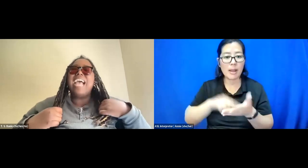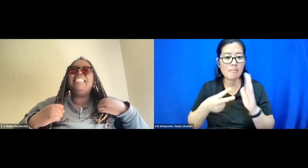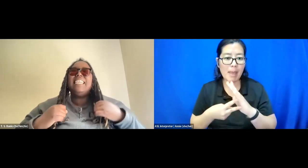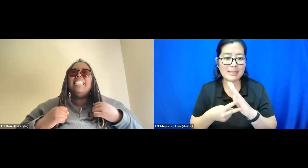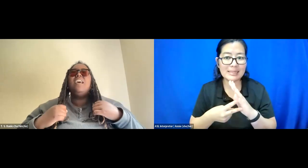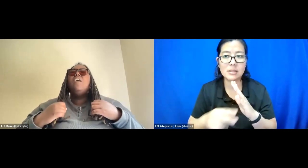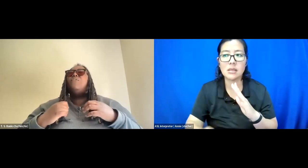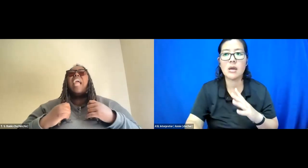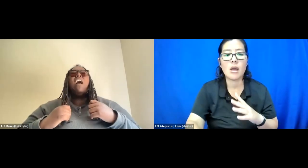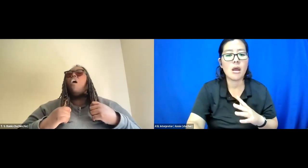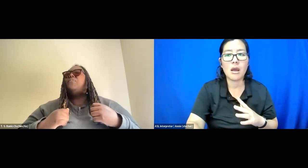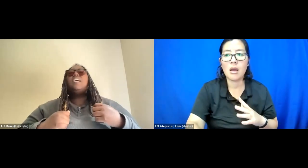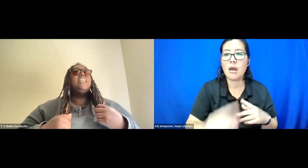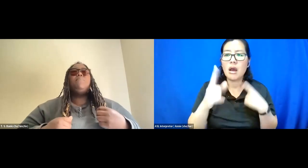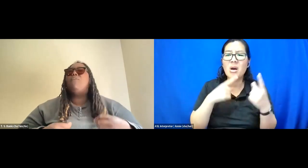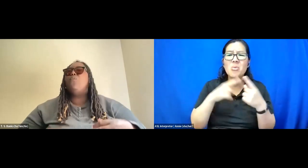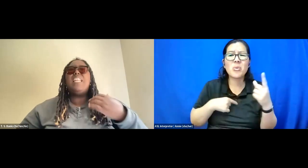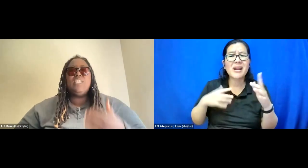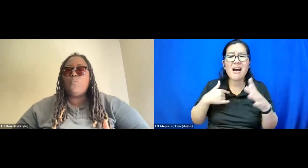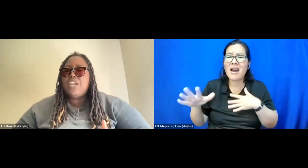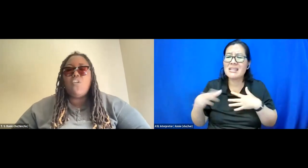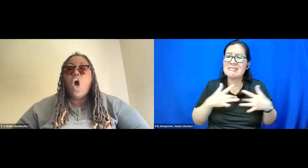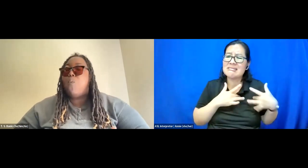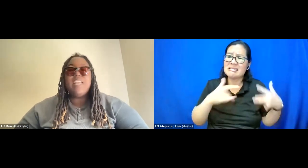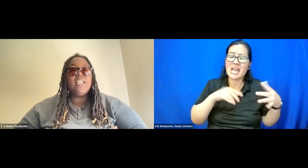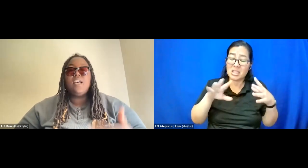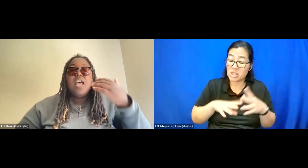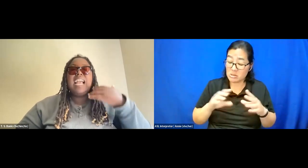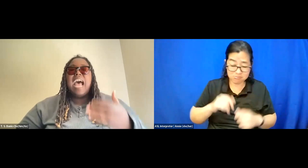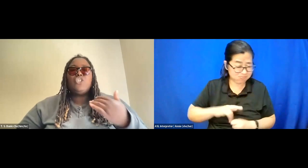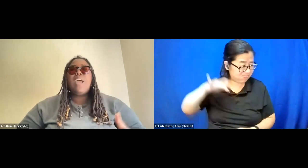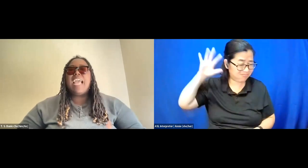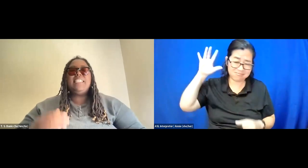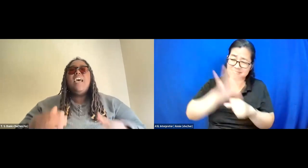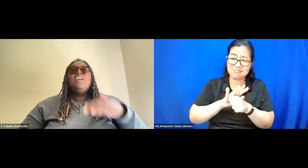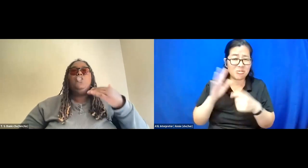When I -- 10, fly off the cusp of what is real always a contract.